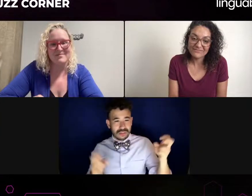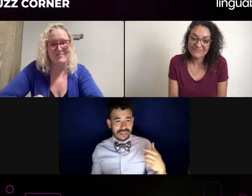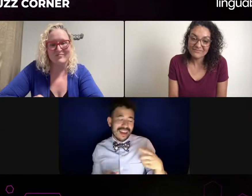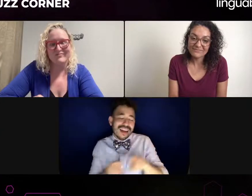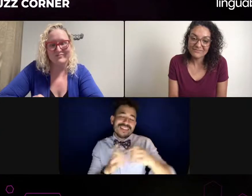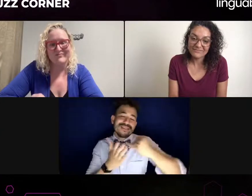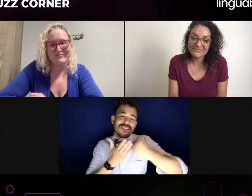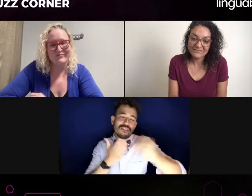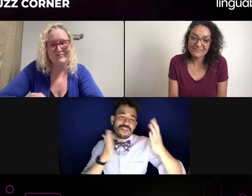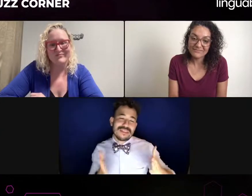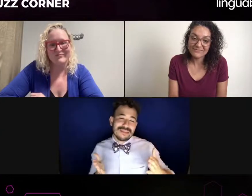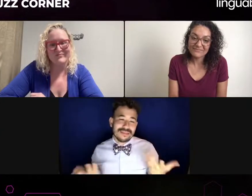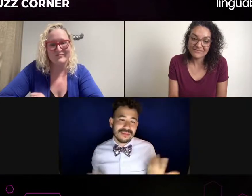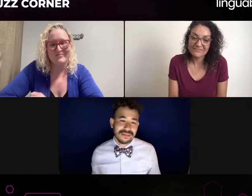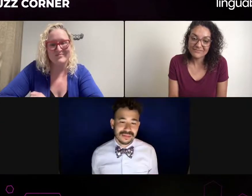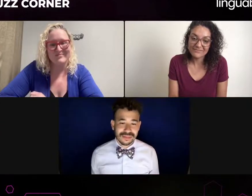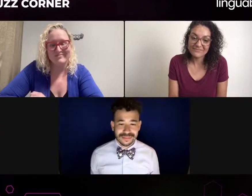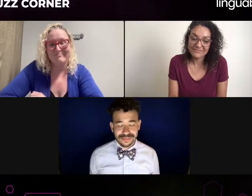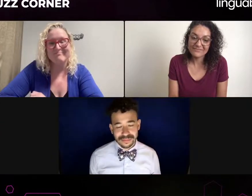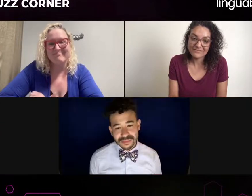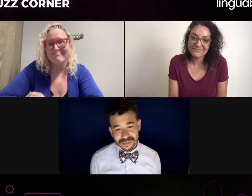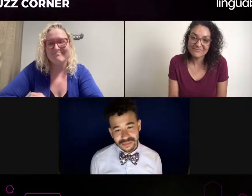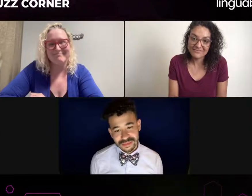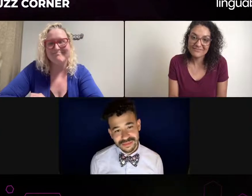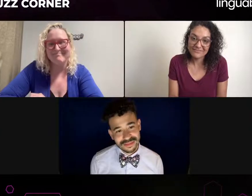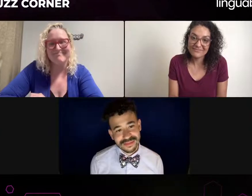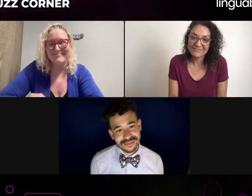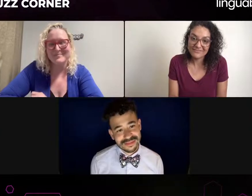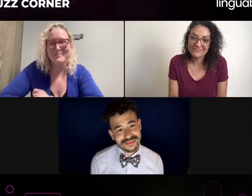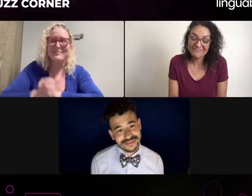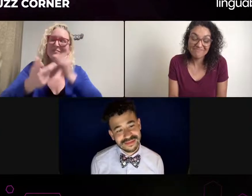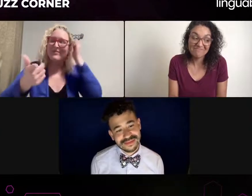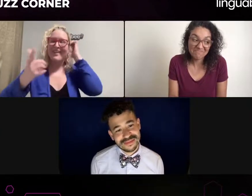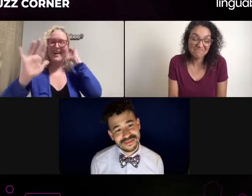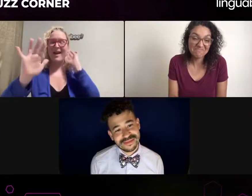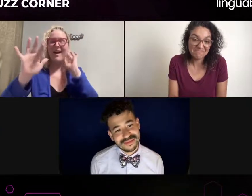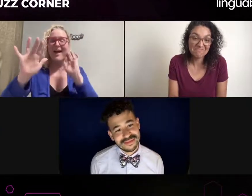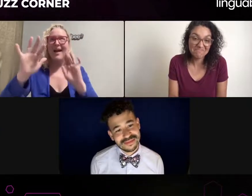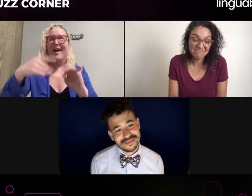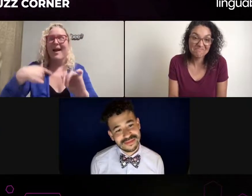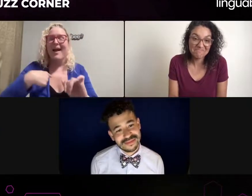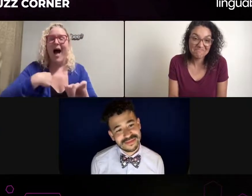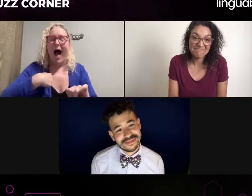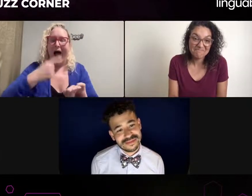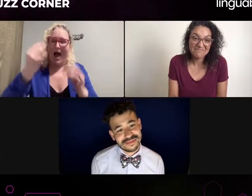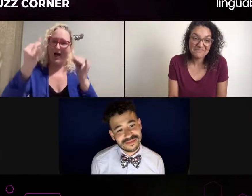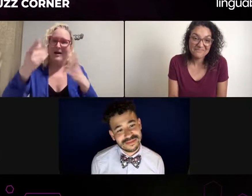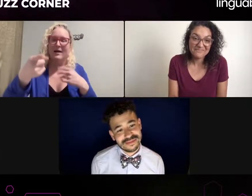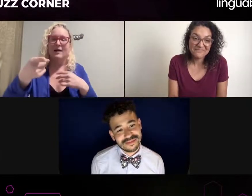I know I have a long list of questions, but you're talking about a few steps instead of, you know,